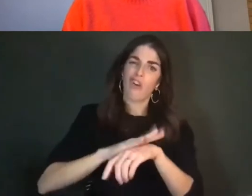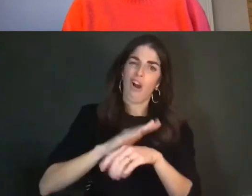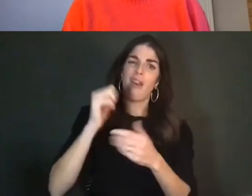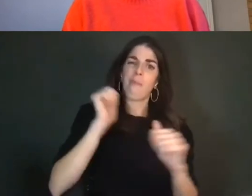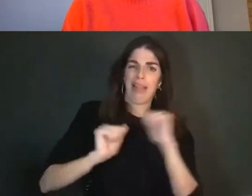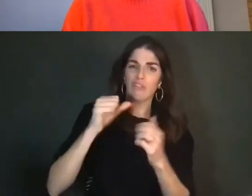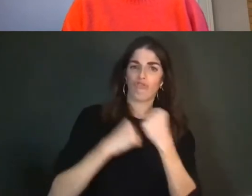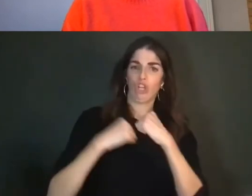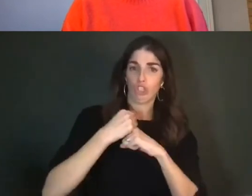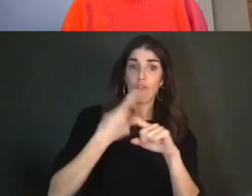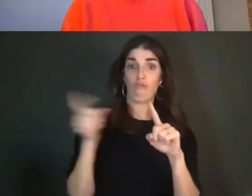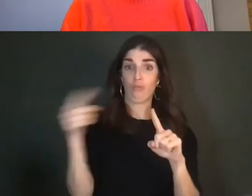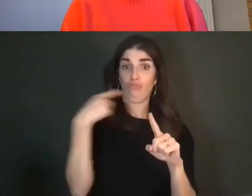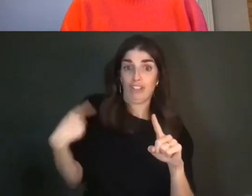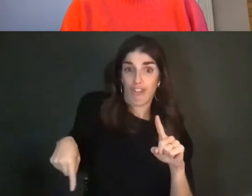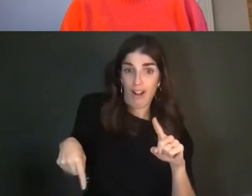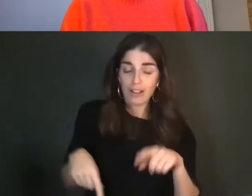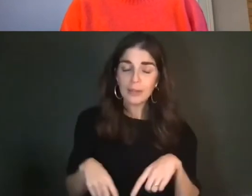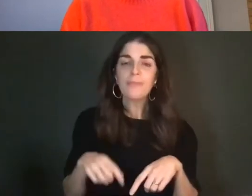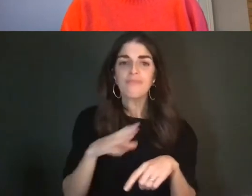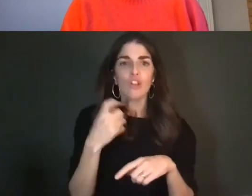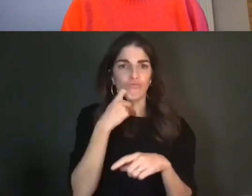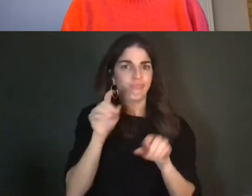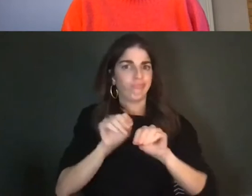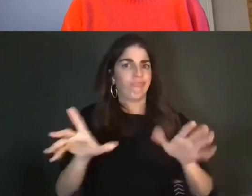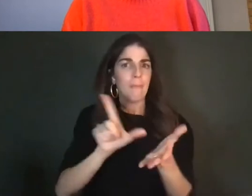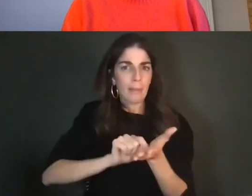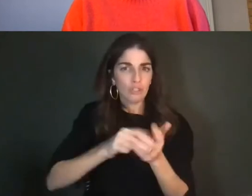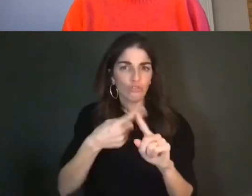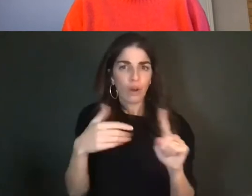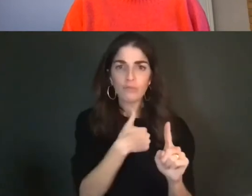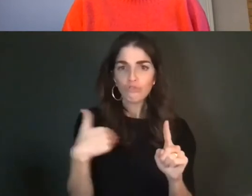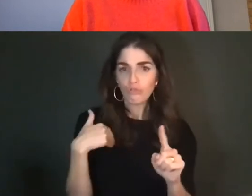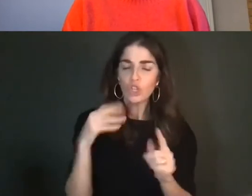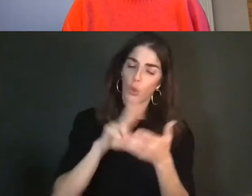with the University of Toronto Press and is available on the Press's website. We'll hear